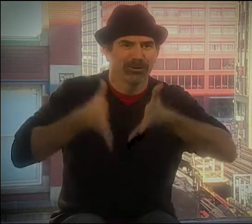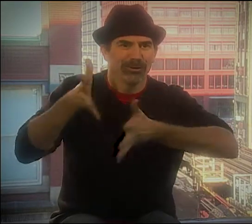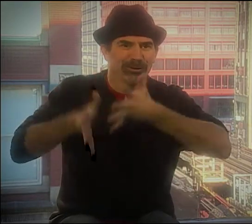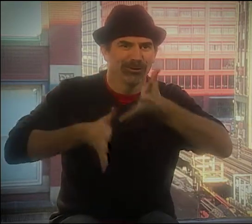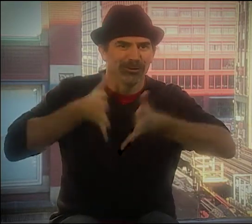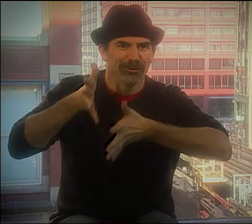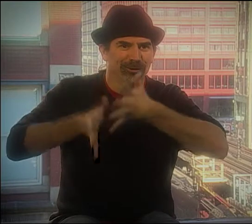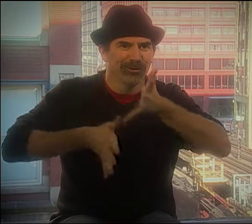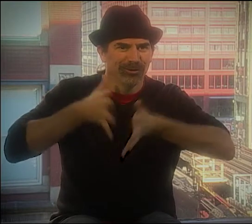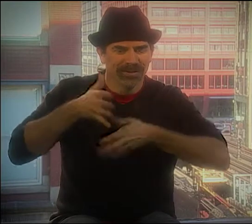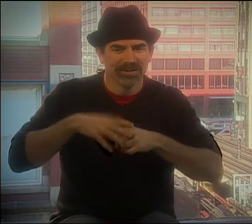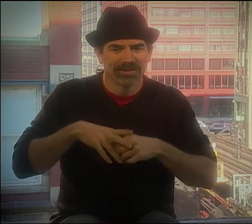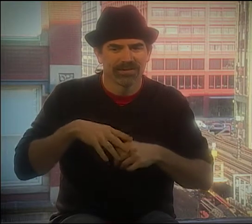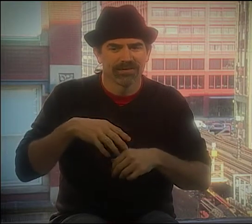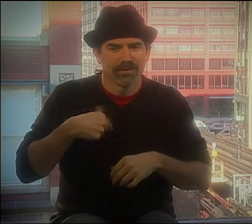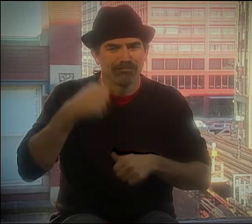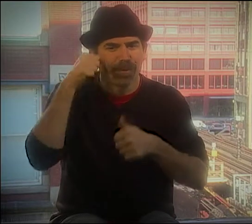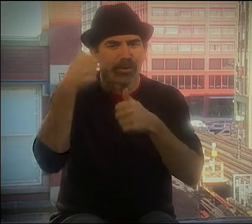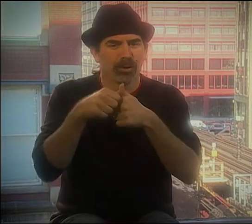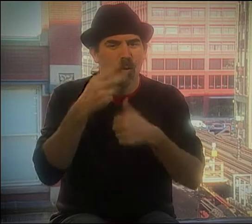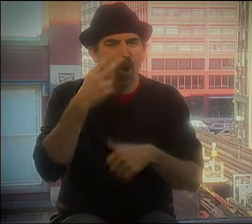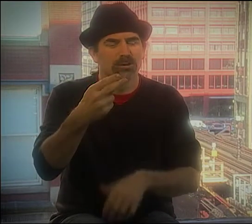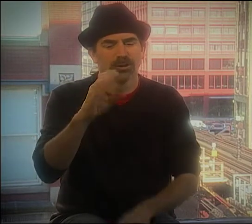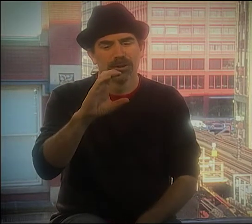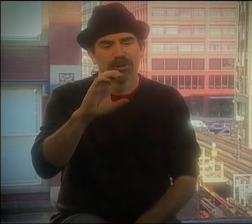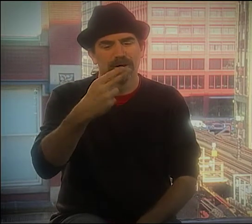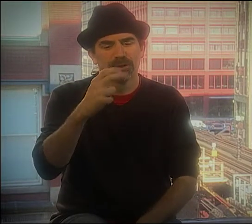YOU KNOW, BECAUSE GROWING UP, I HAD TO COMMUNICATE WITH GESTURES.